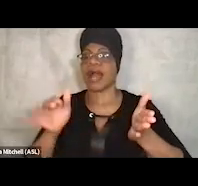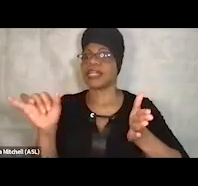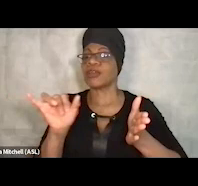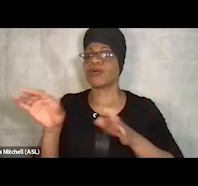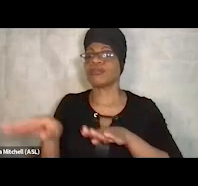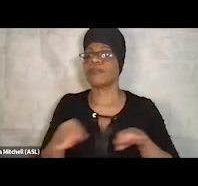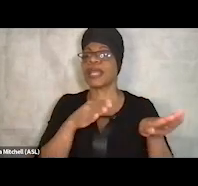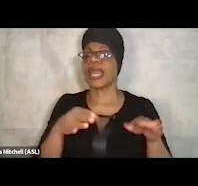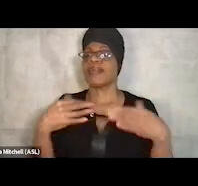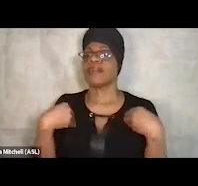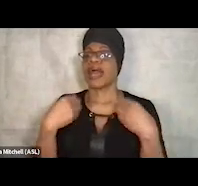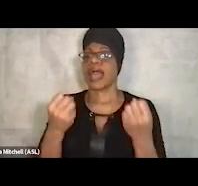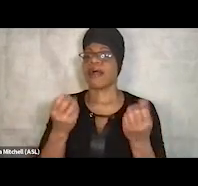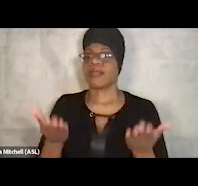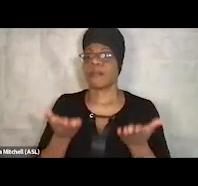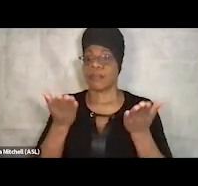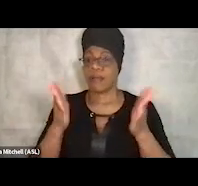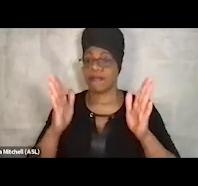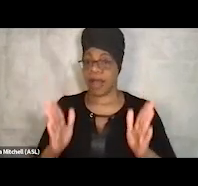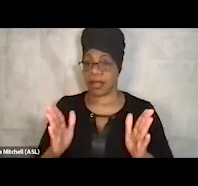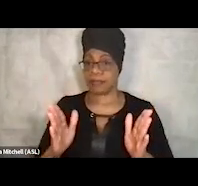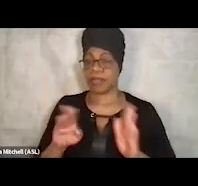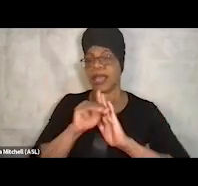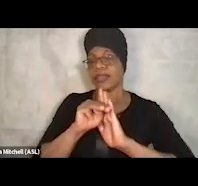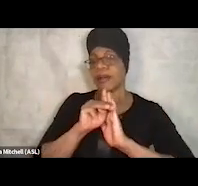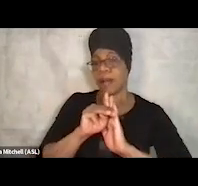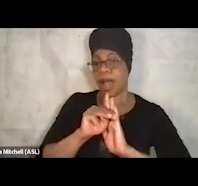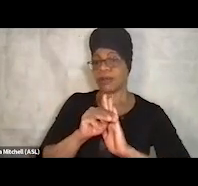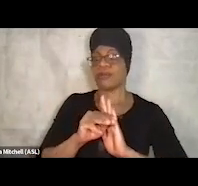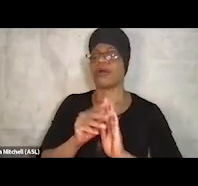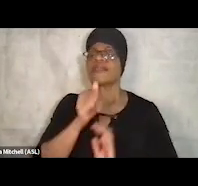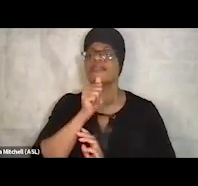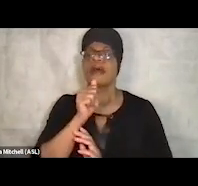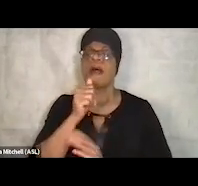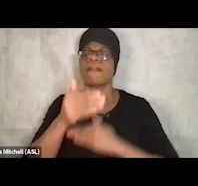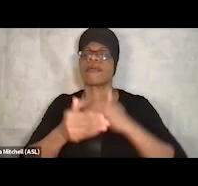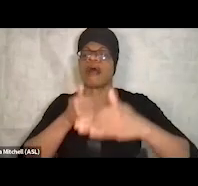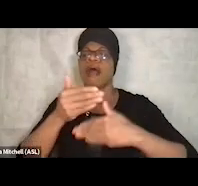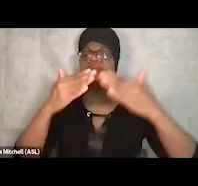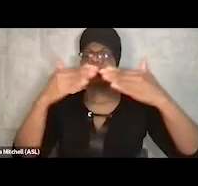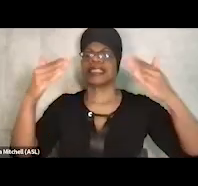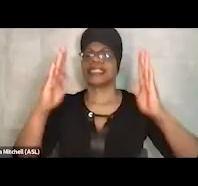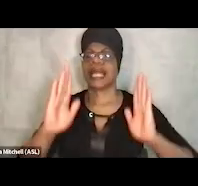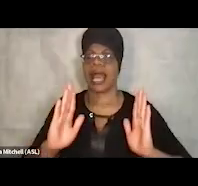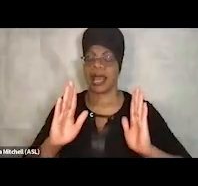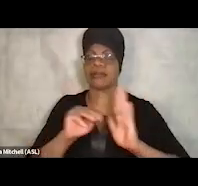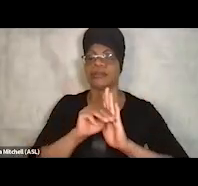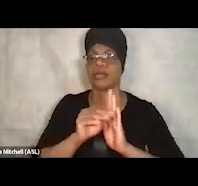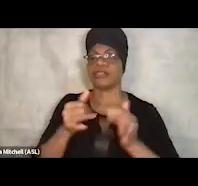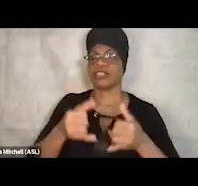So the model that we're describing, the Progress House model, specifically was awarded by SAMHSA, one of the 10 winners